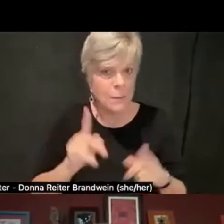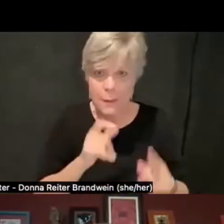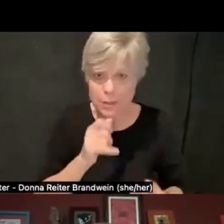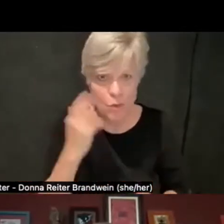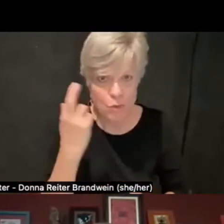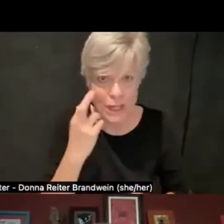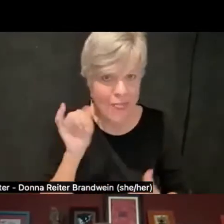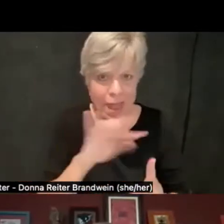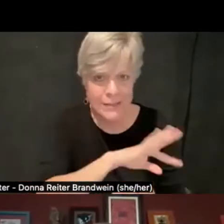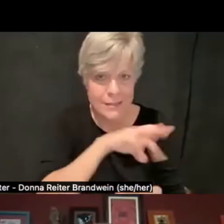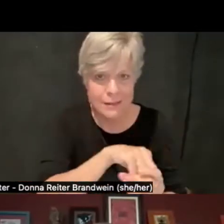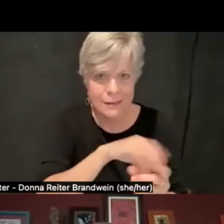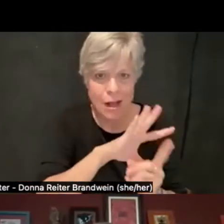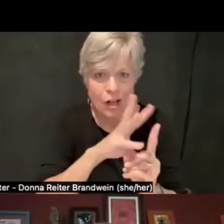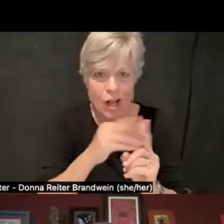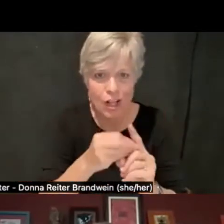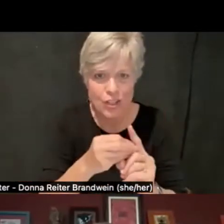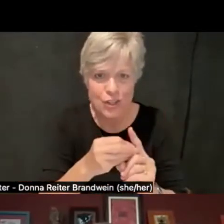and that that's a really beautiful culture."